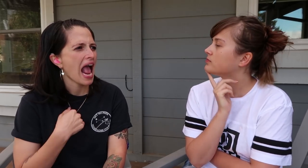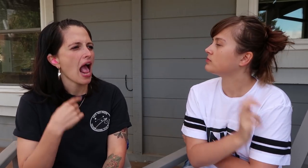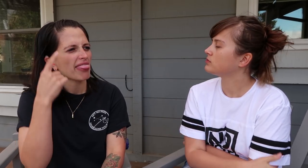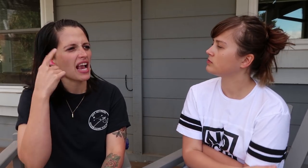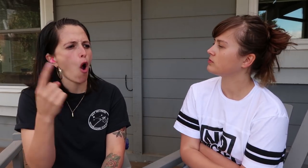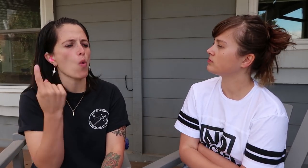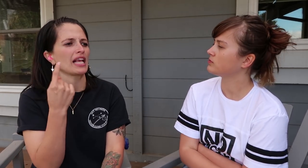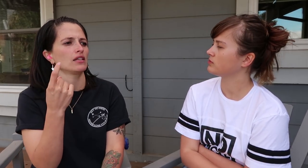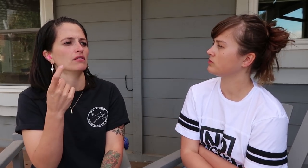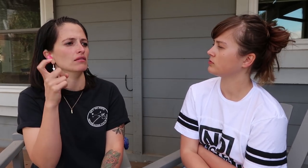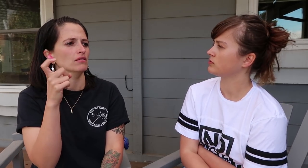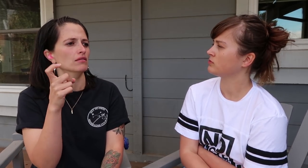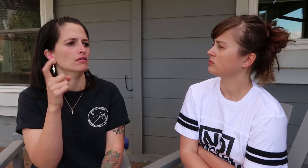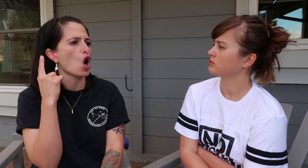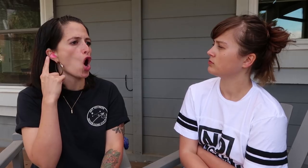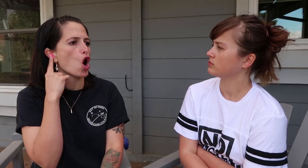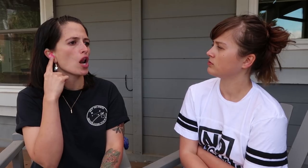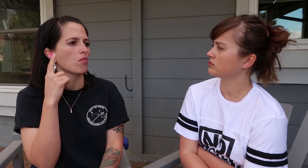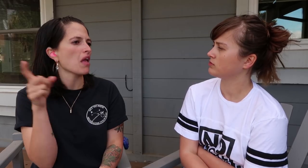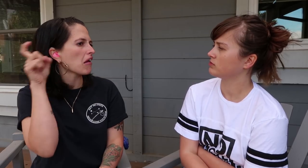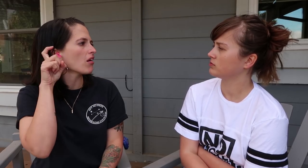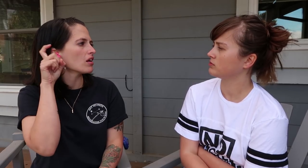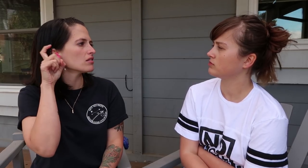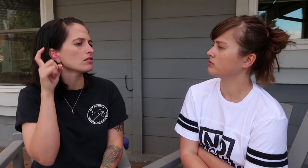I think I’ve only heard it while wearing hearing aids.